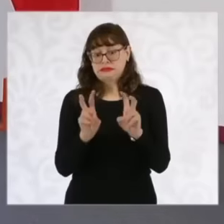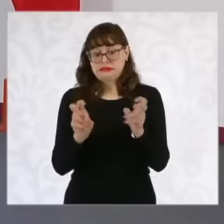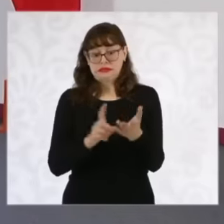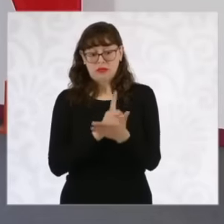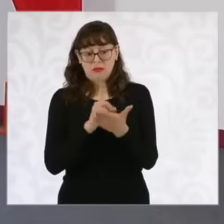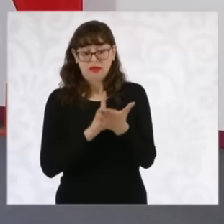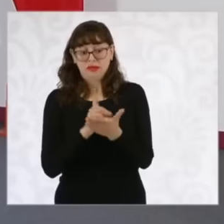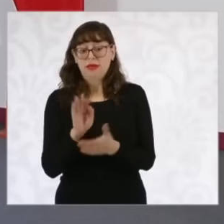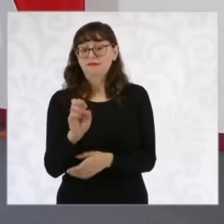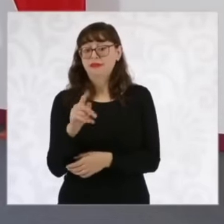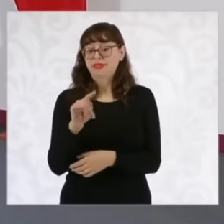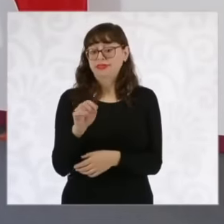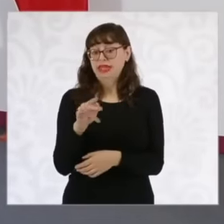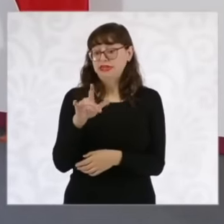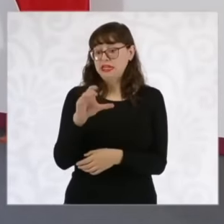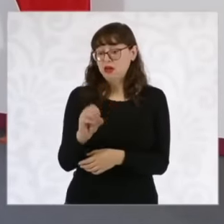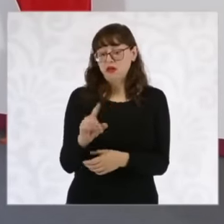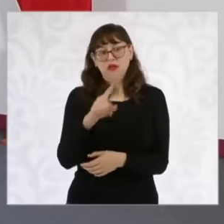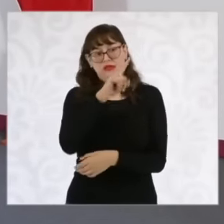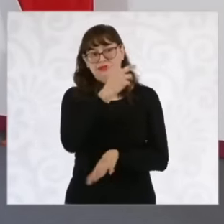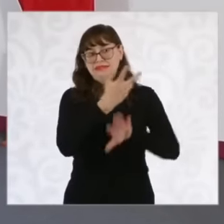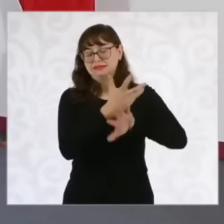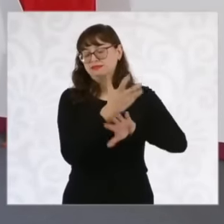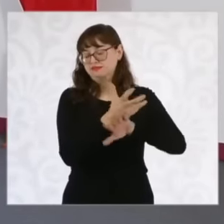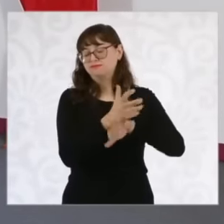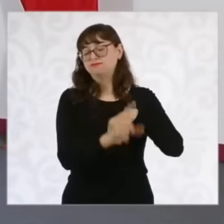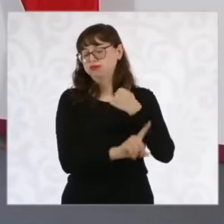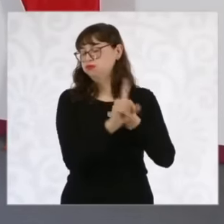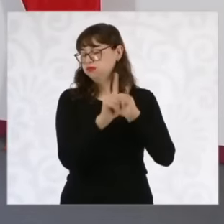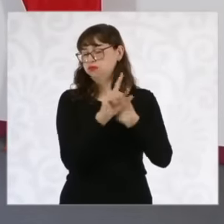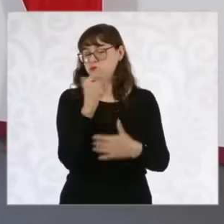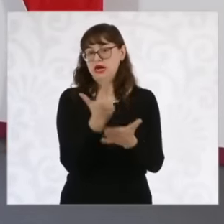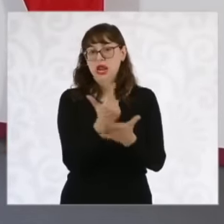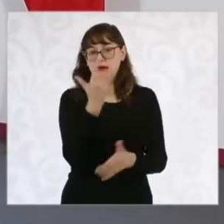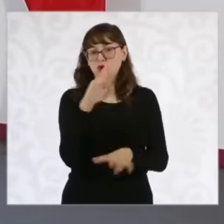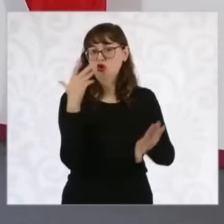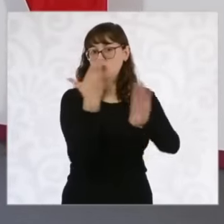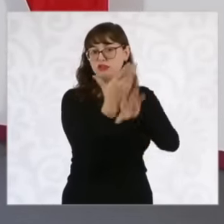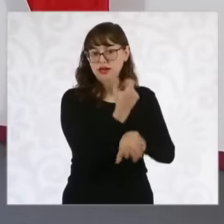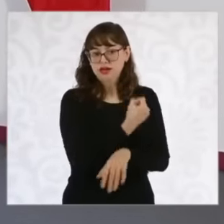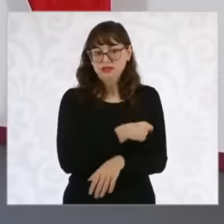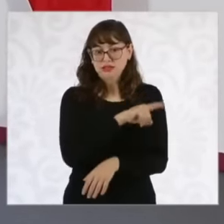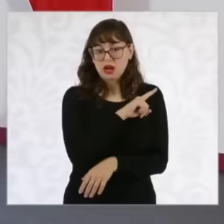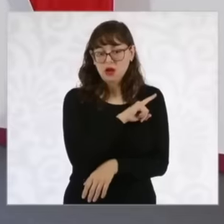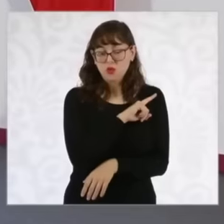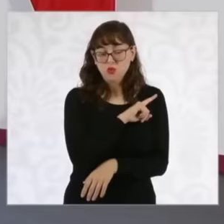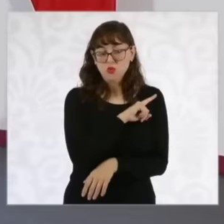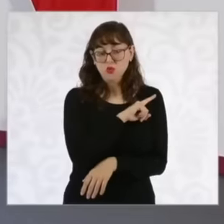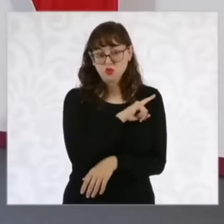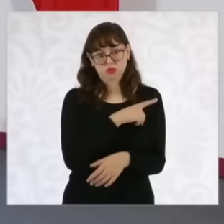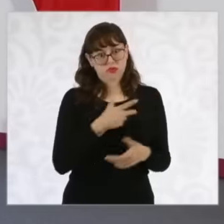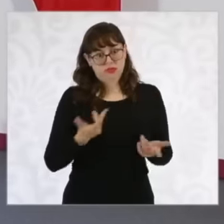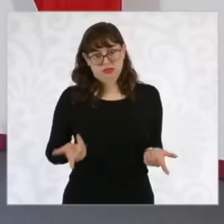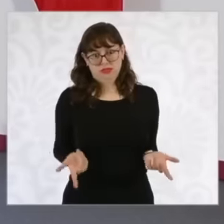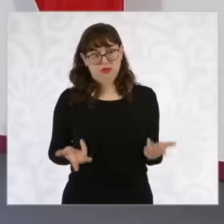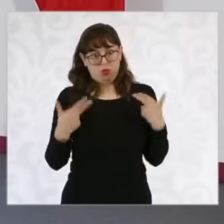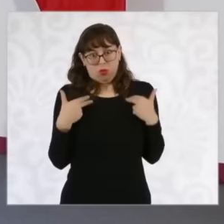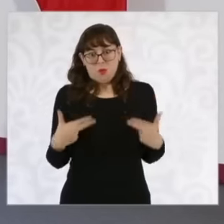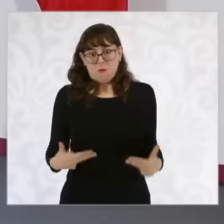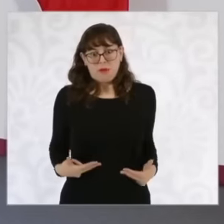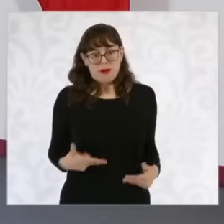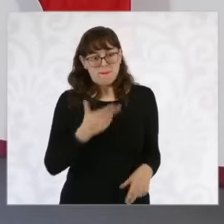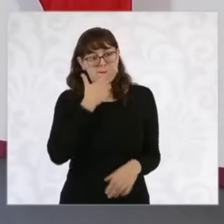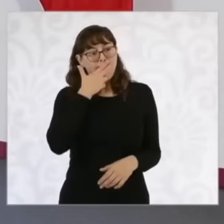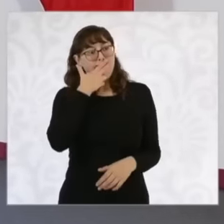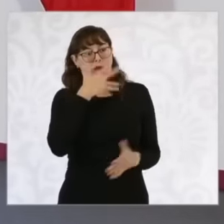the United States because it is a public health issue and one that almost for humanitarian reasons must be supported.